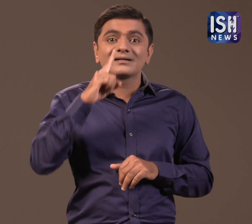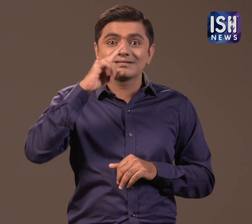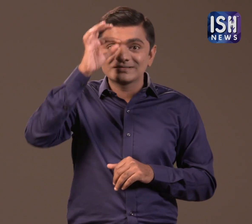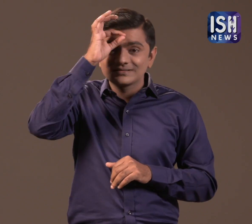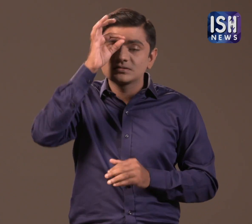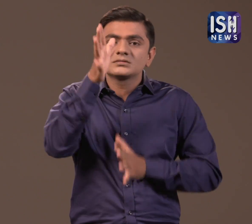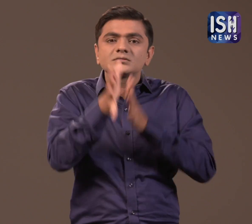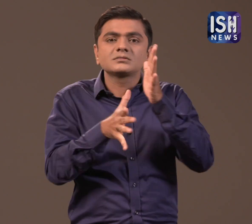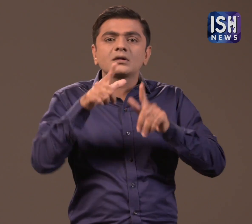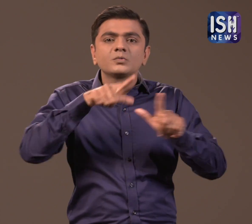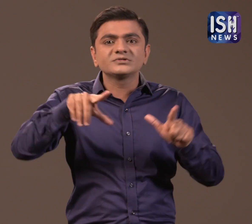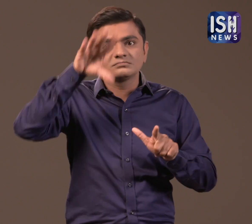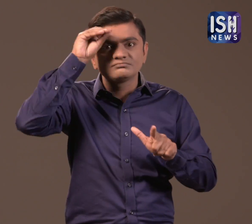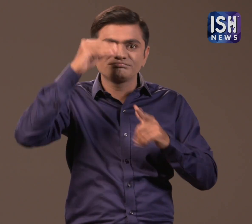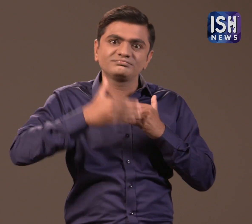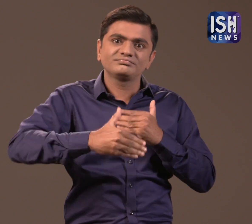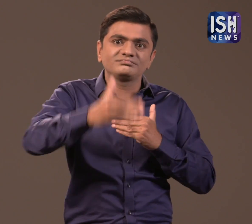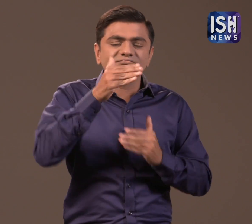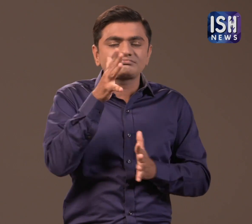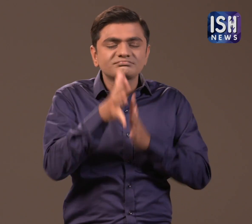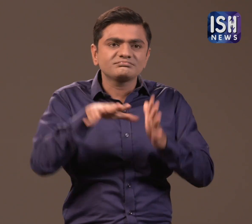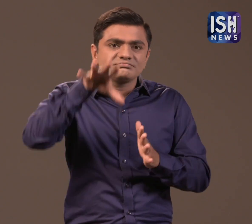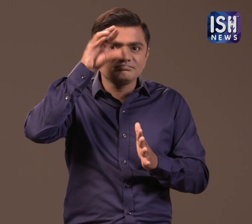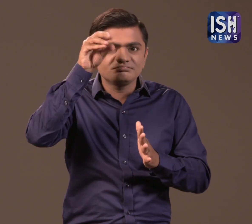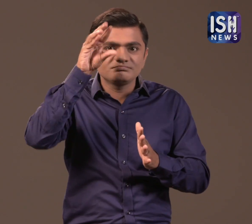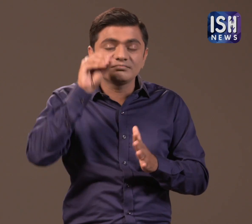She is even learning Sign Language for her role.